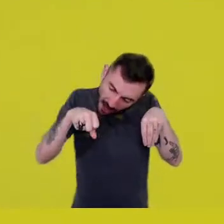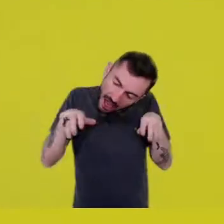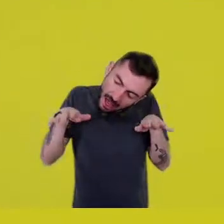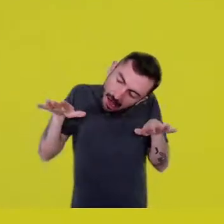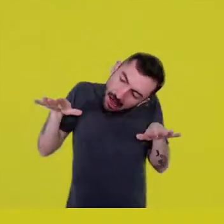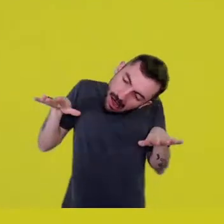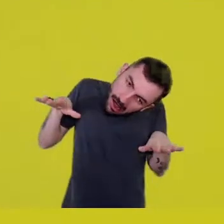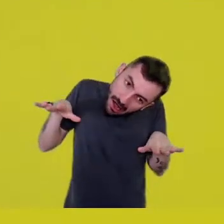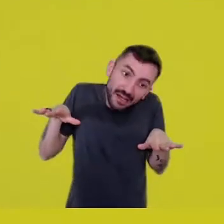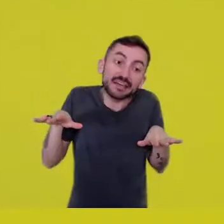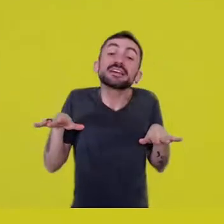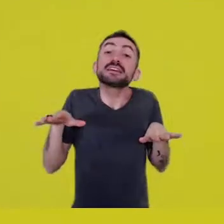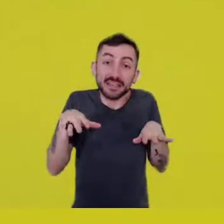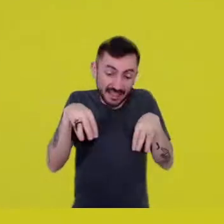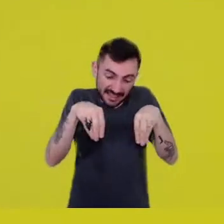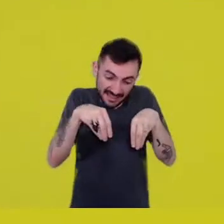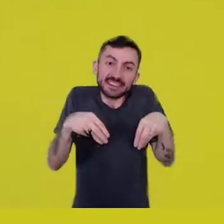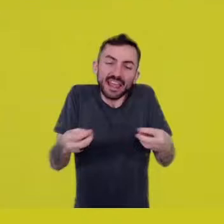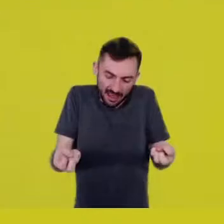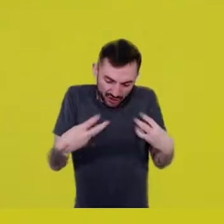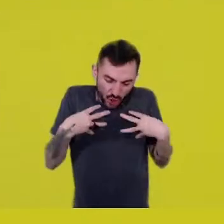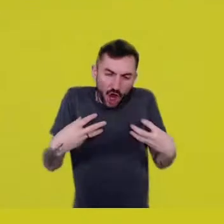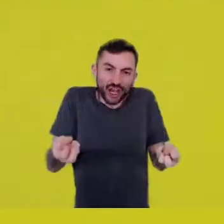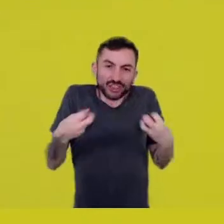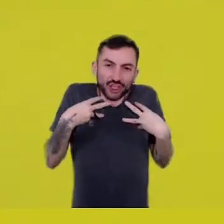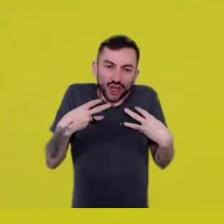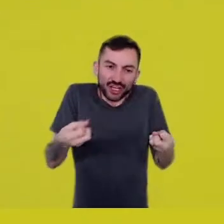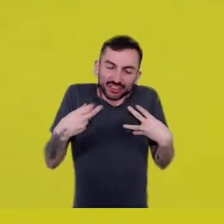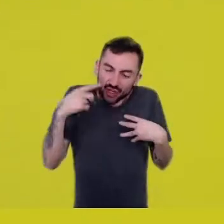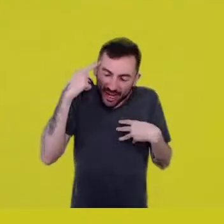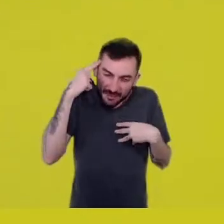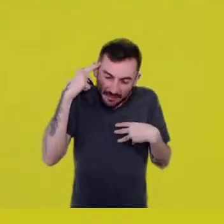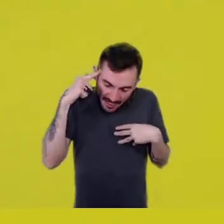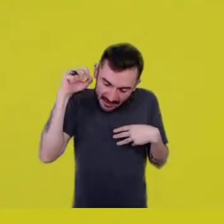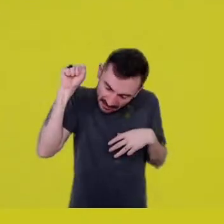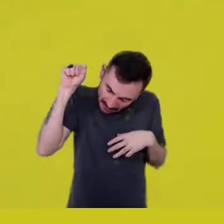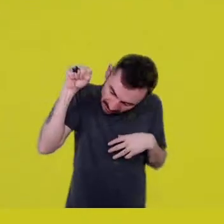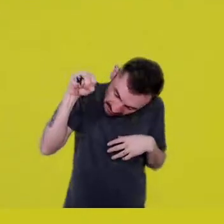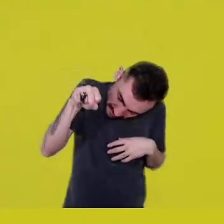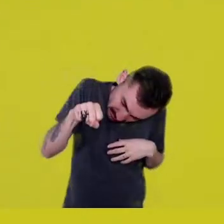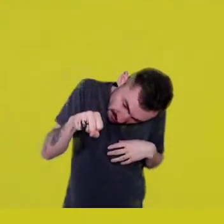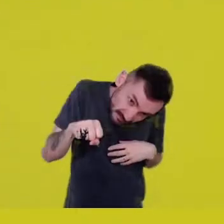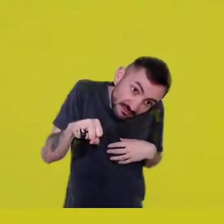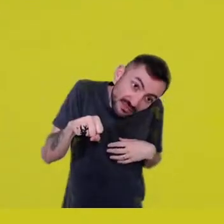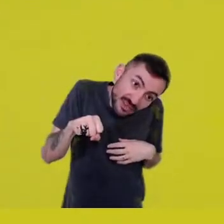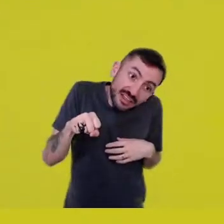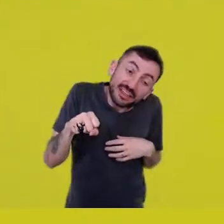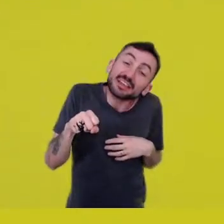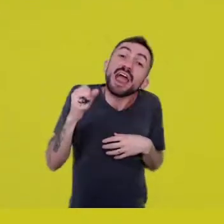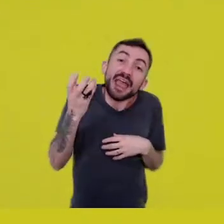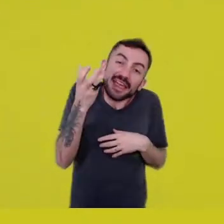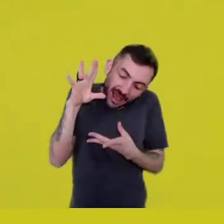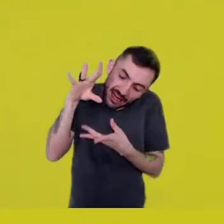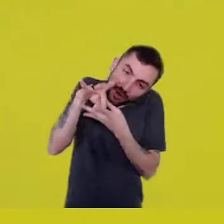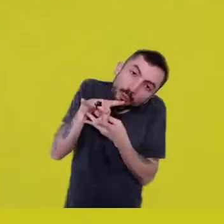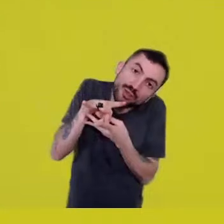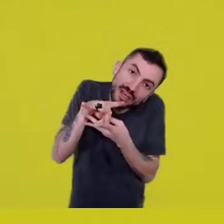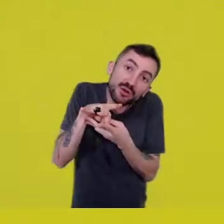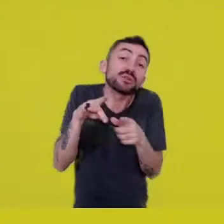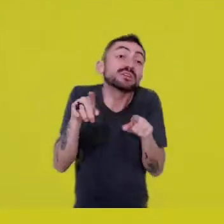and wanting earth on us, placing our heads on the earth, doing that in communion with other beings,